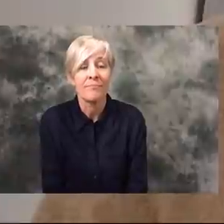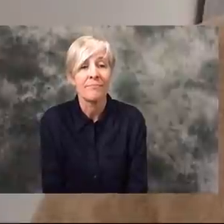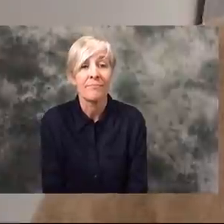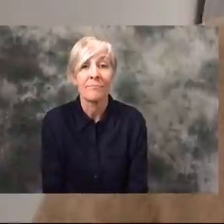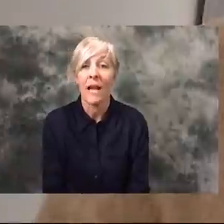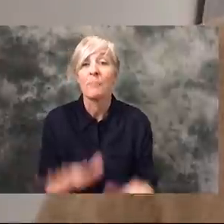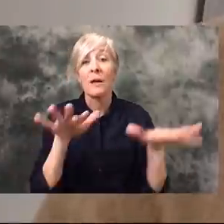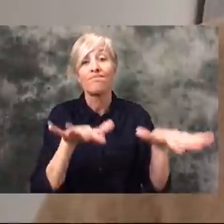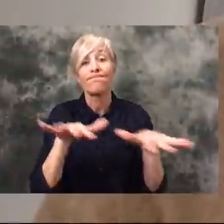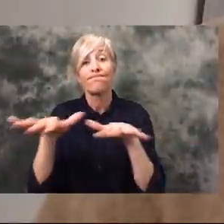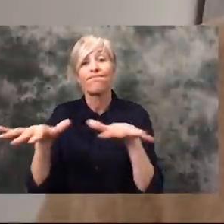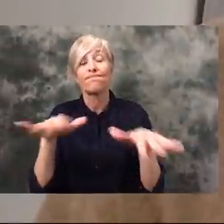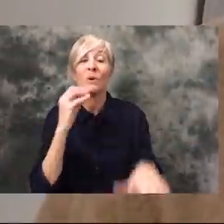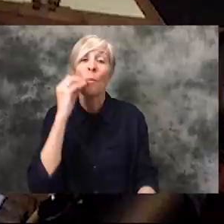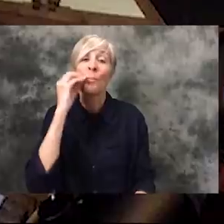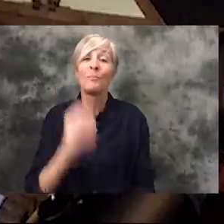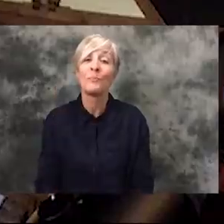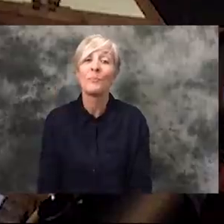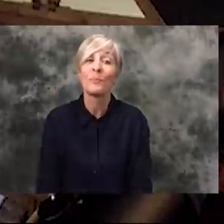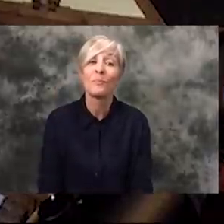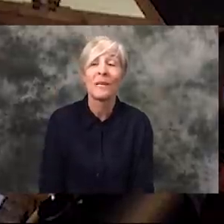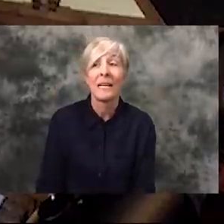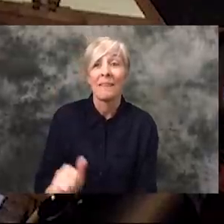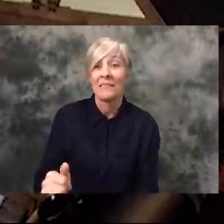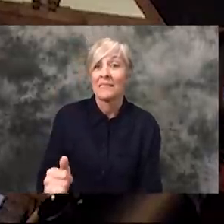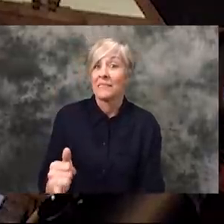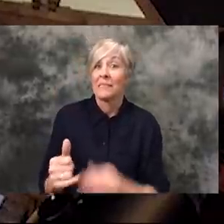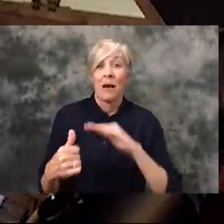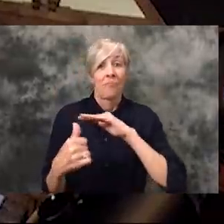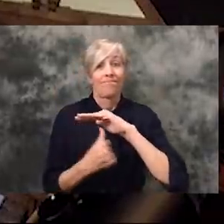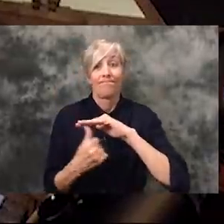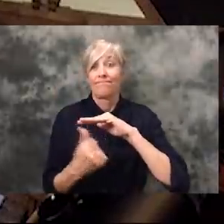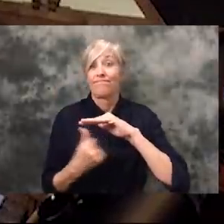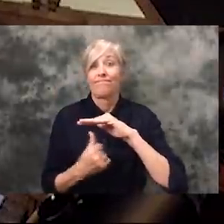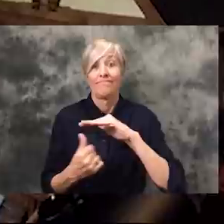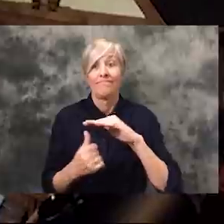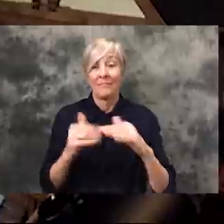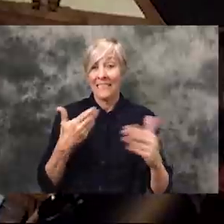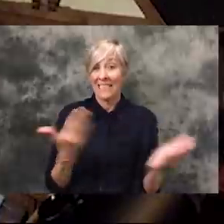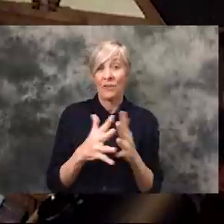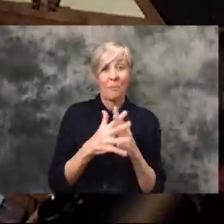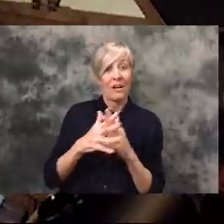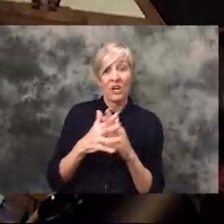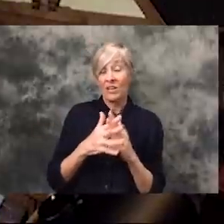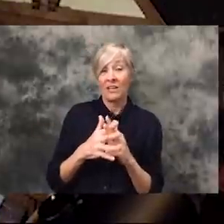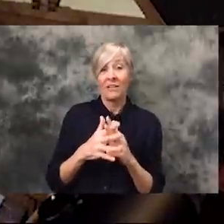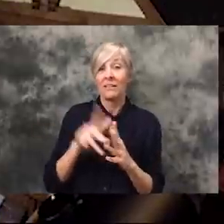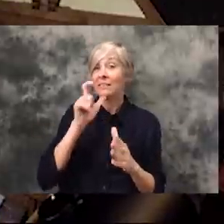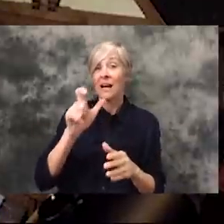chillin at home. This quarantine has not in our country yet become a martial law